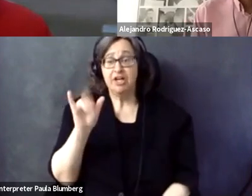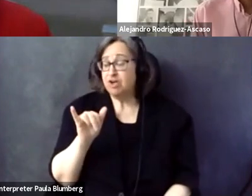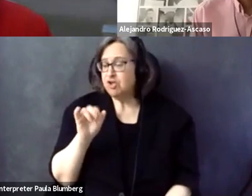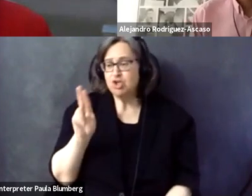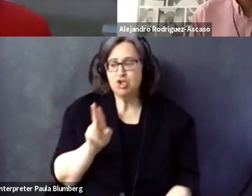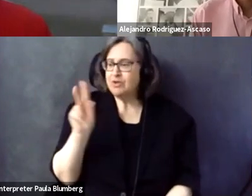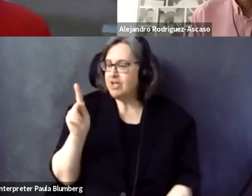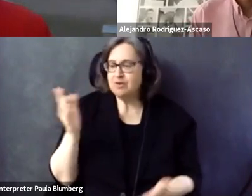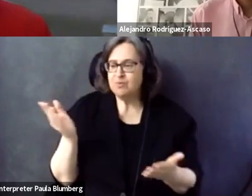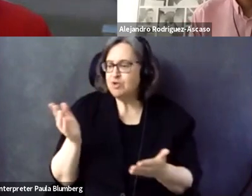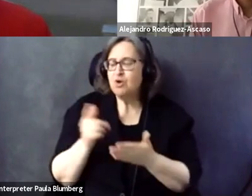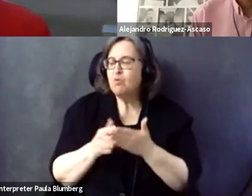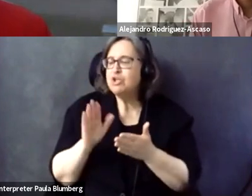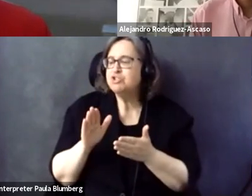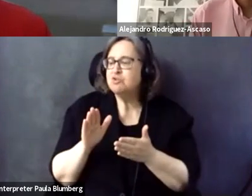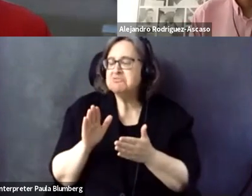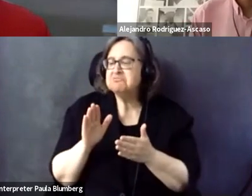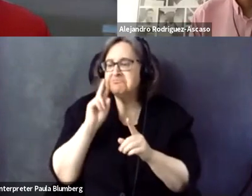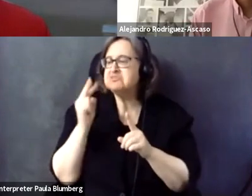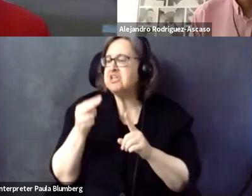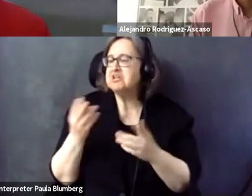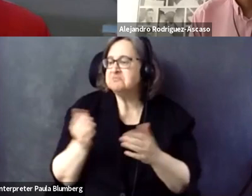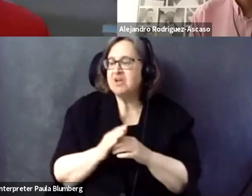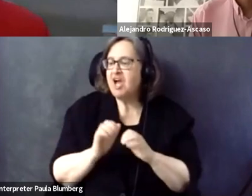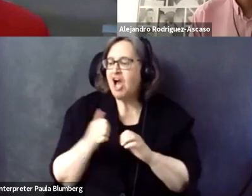That's really good. And more collaboration. I like that.